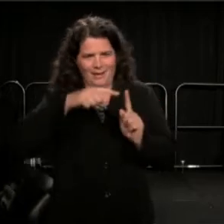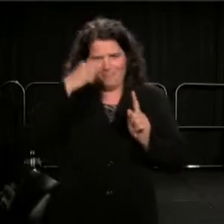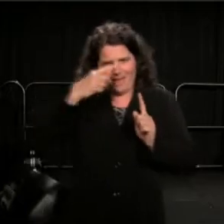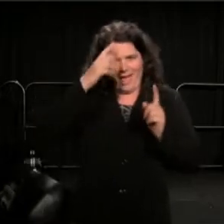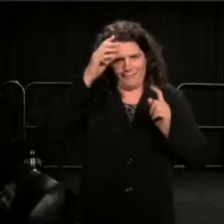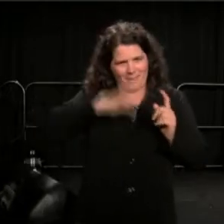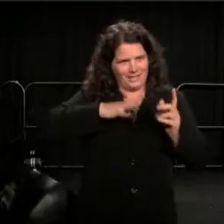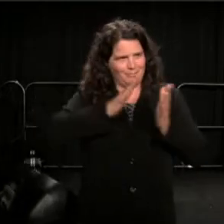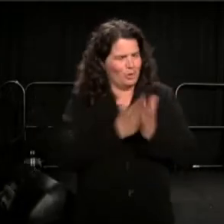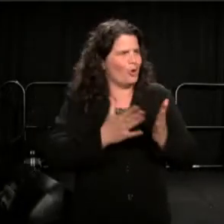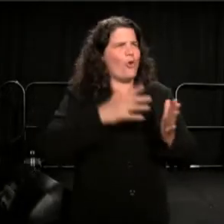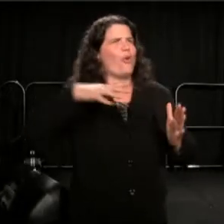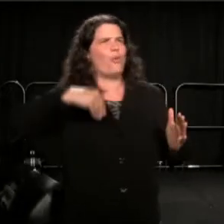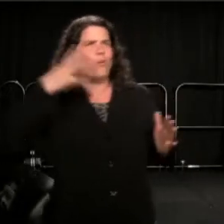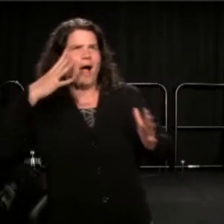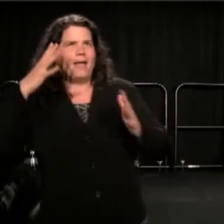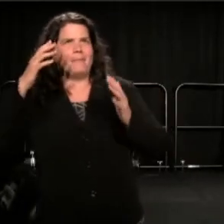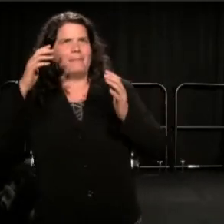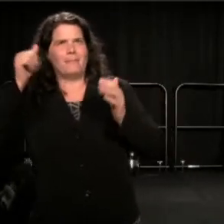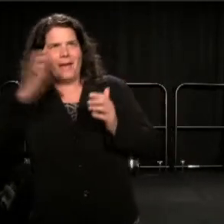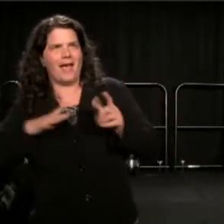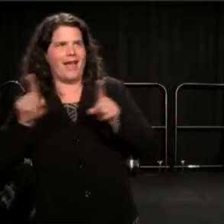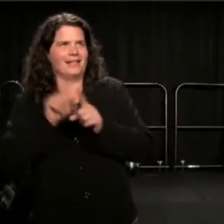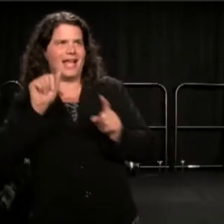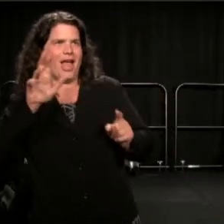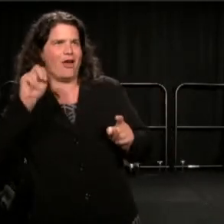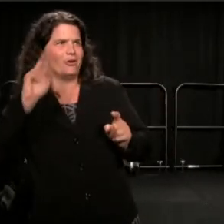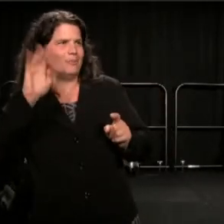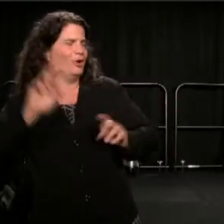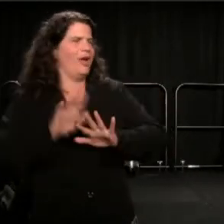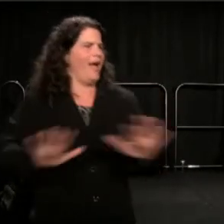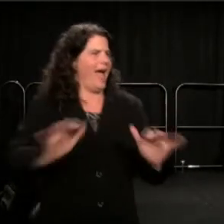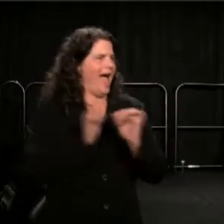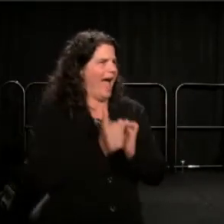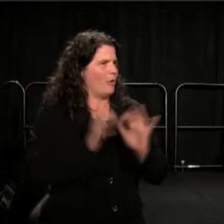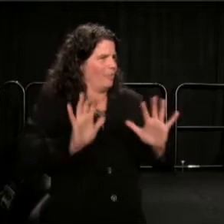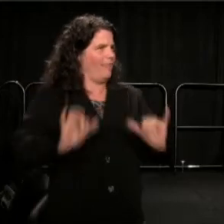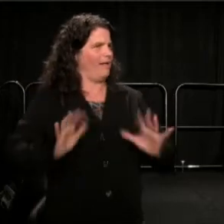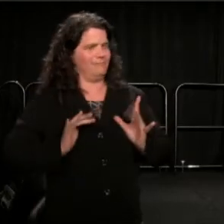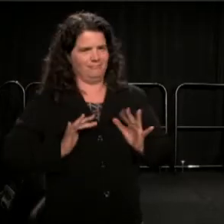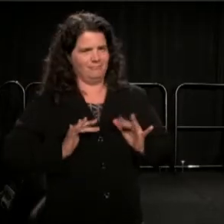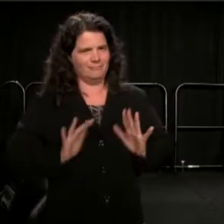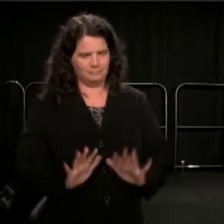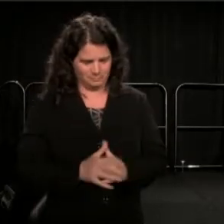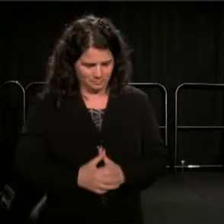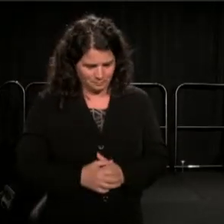I have for you, in conclusion, a modest proposal. Theaters are convening places.